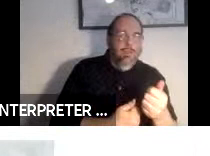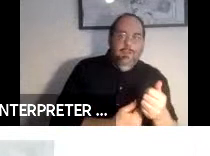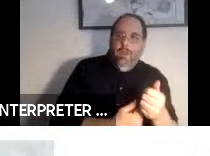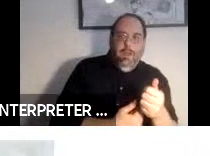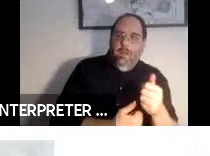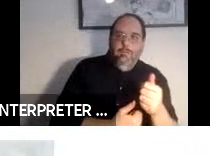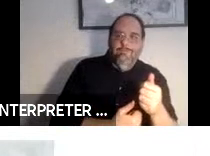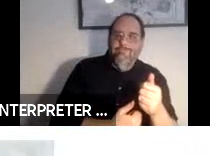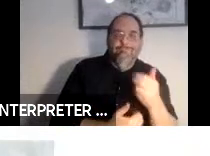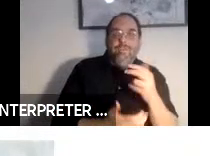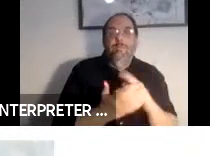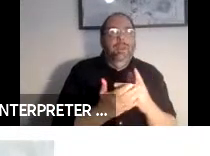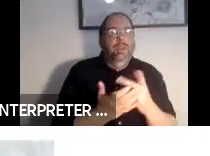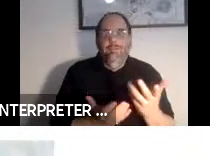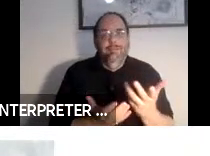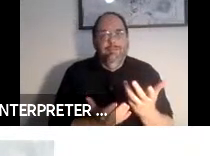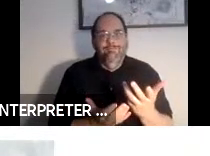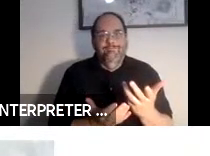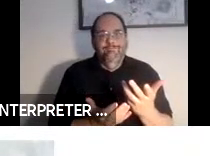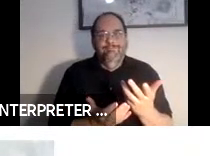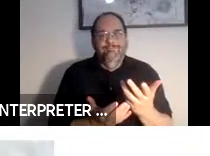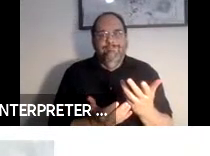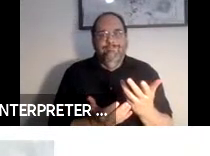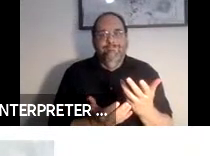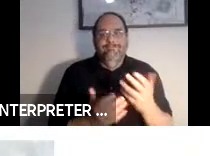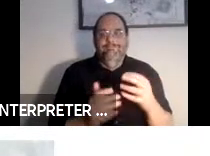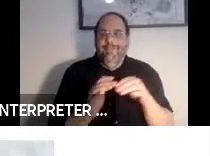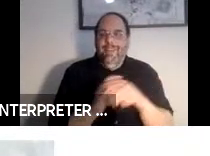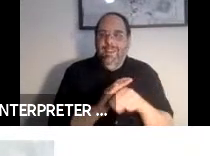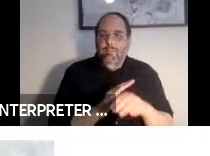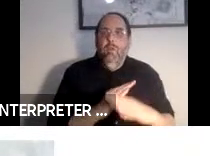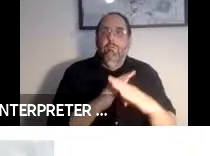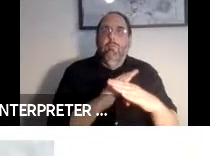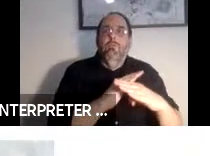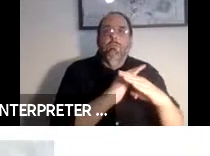may lead to all sorts of accessibility barriers that a person may encounter.